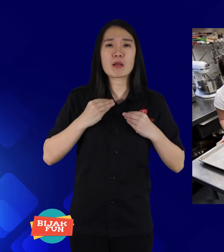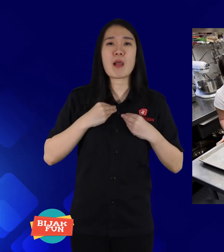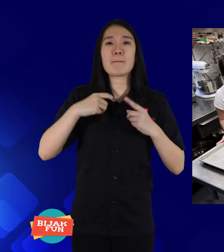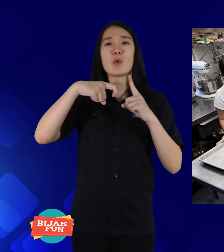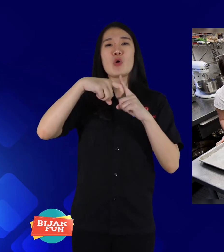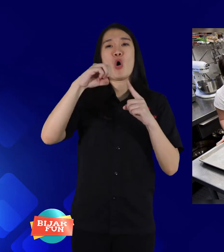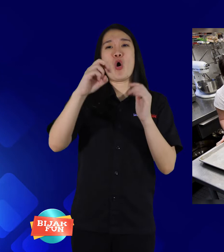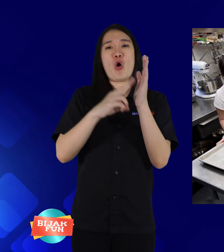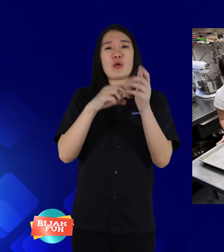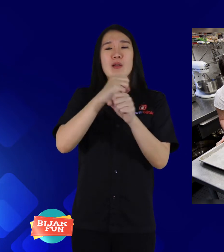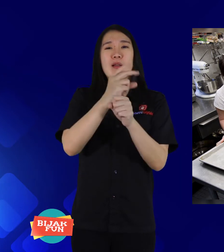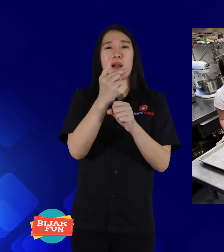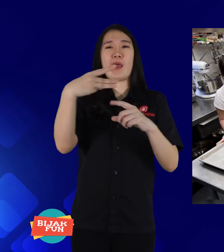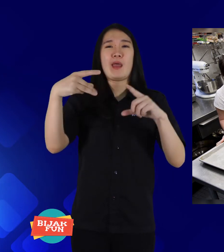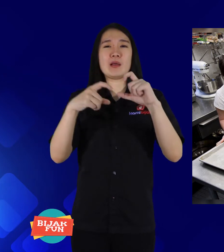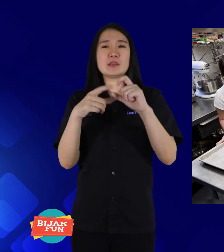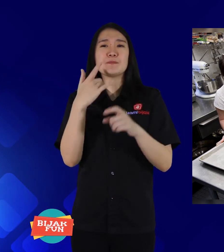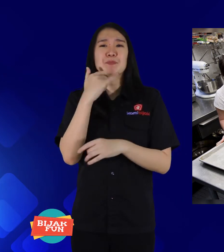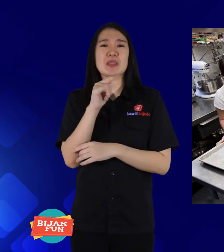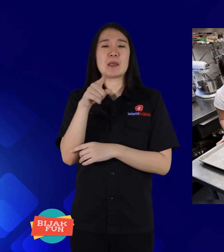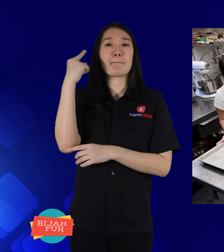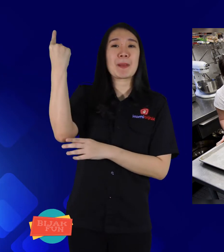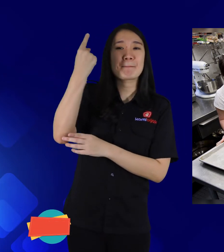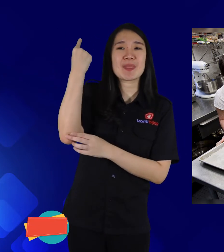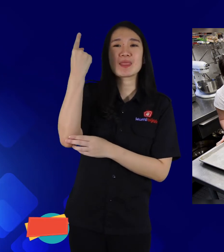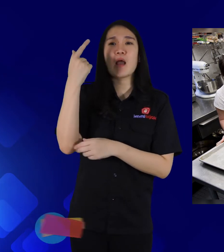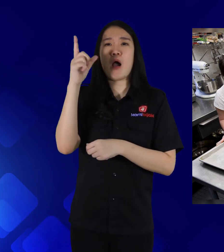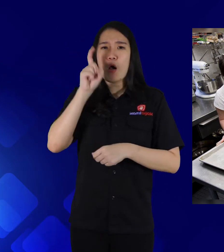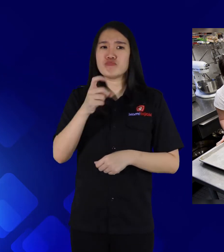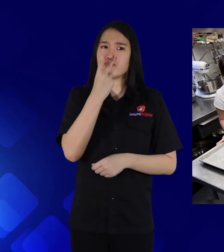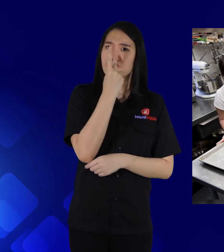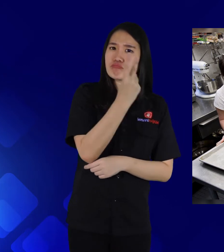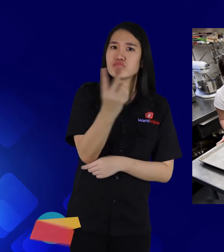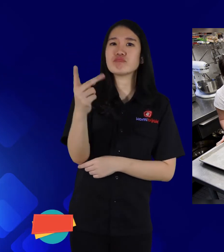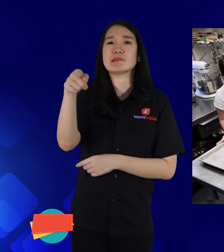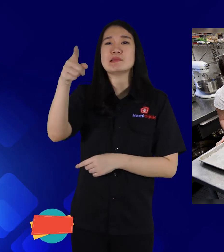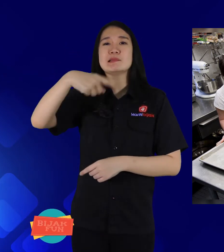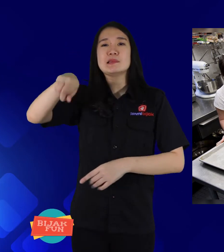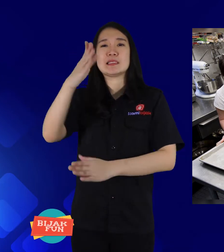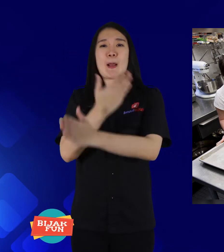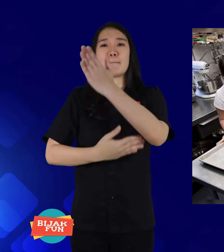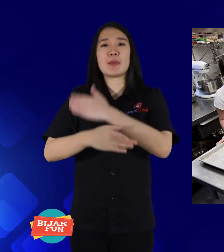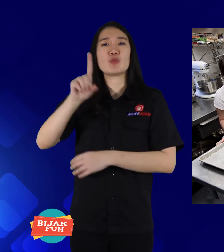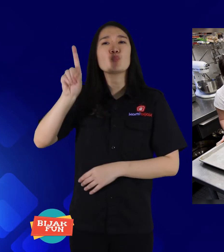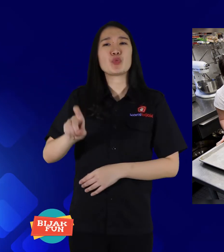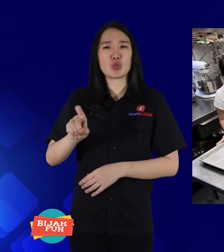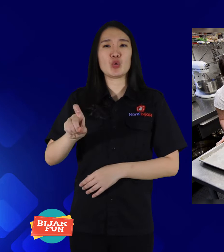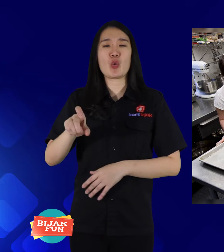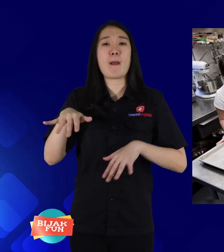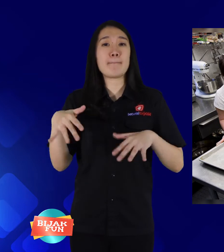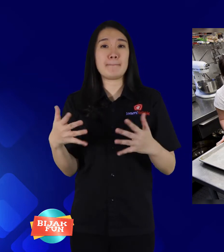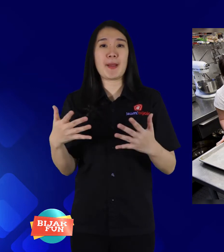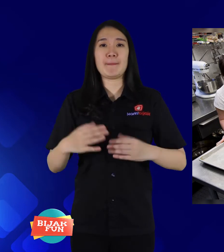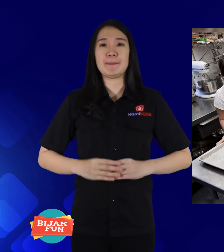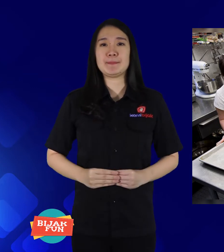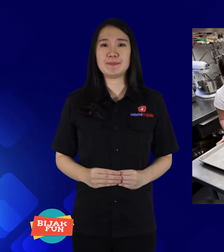then he hopes the Congress is like the Government must take into account the needs of the disabled.